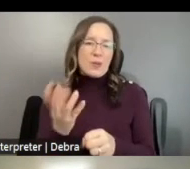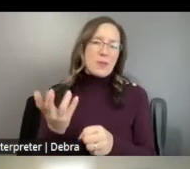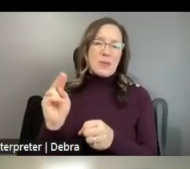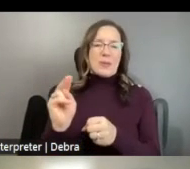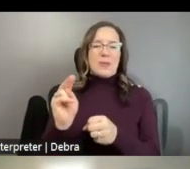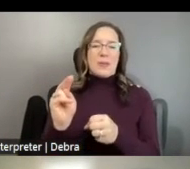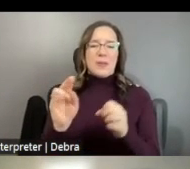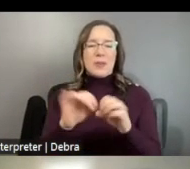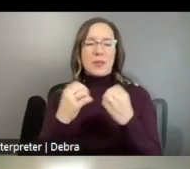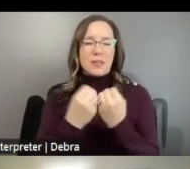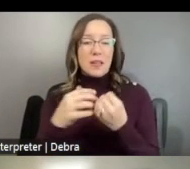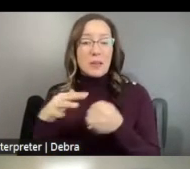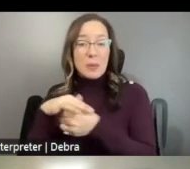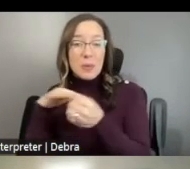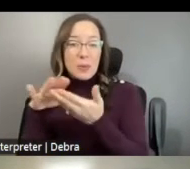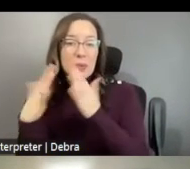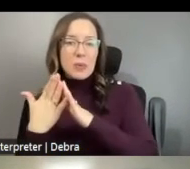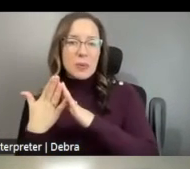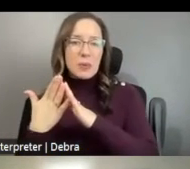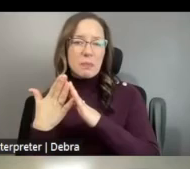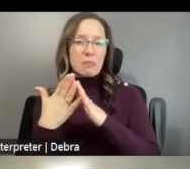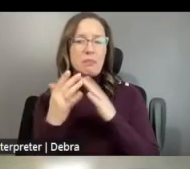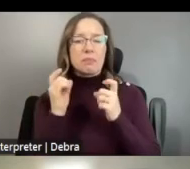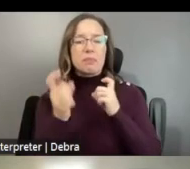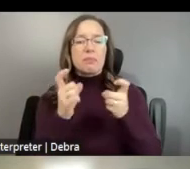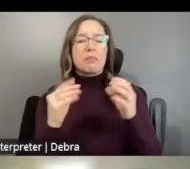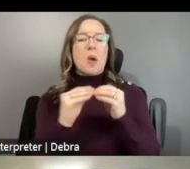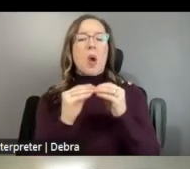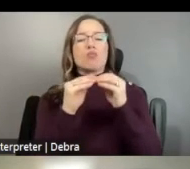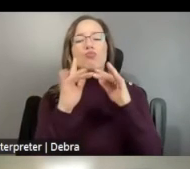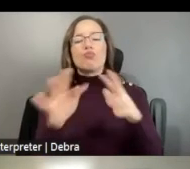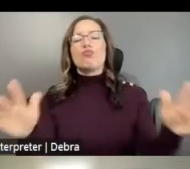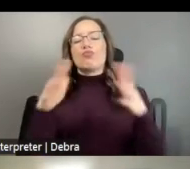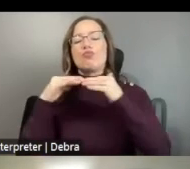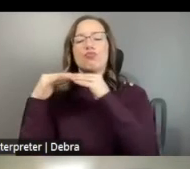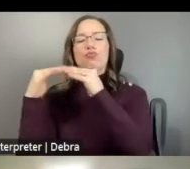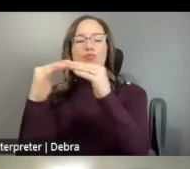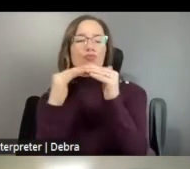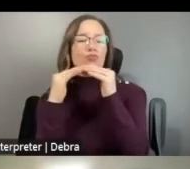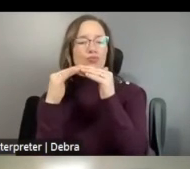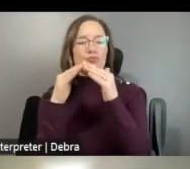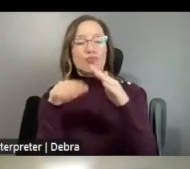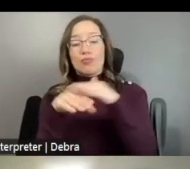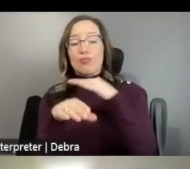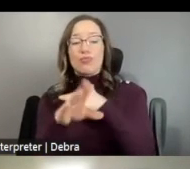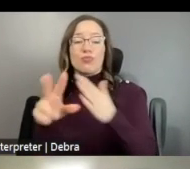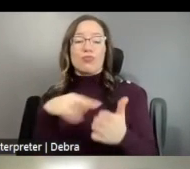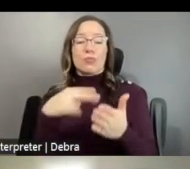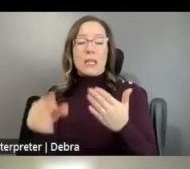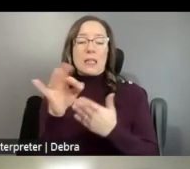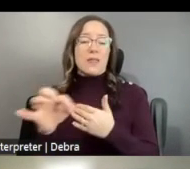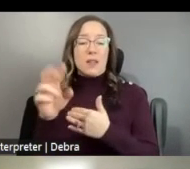LOCAL COMMUNITIES THAT CONTRIBUTE TO A MORE ROBUST EQUITABLE AND ACCESSIBLE DANCE FIELD